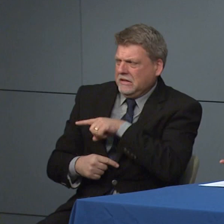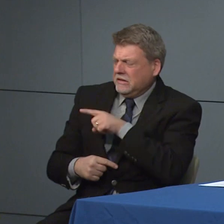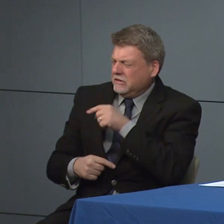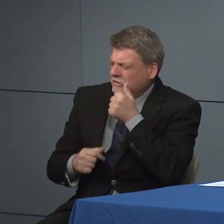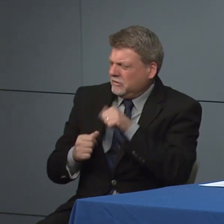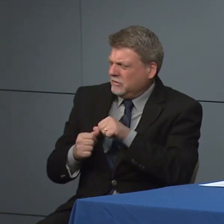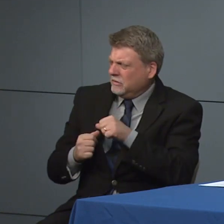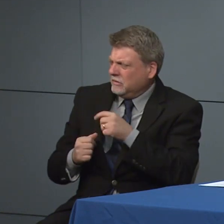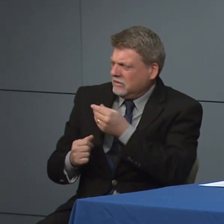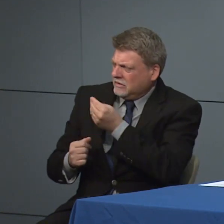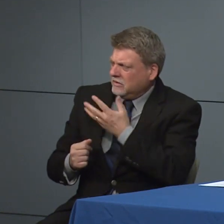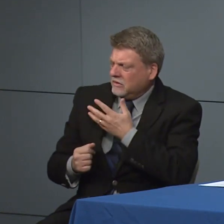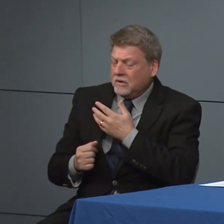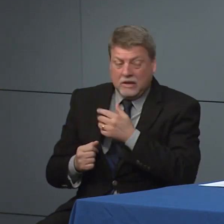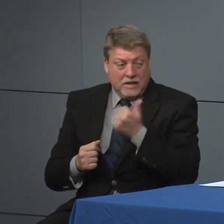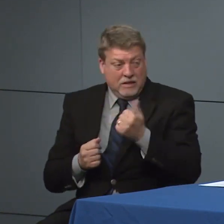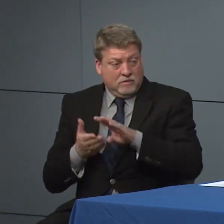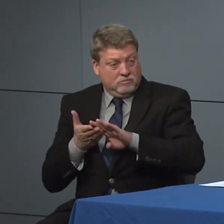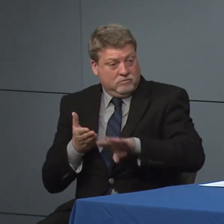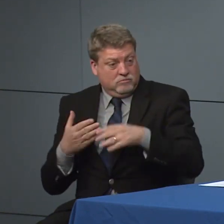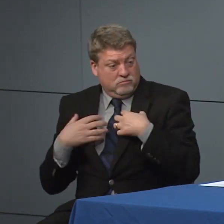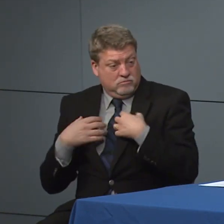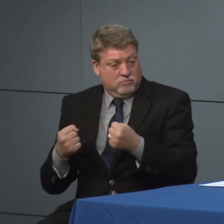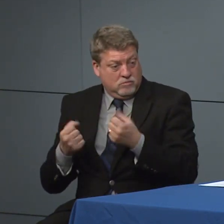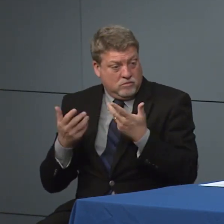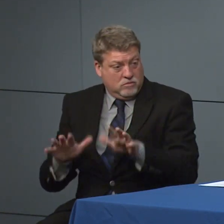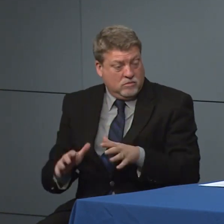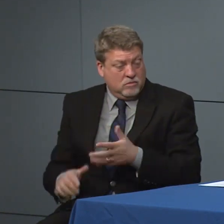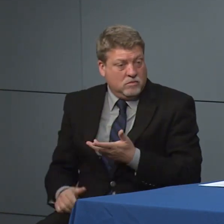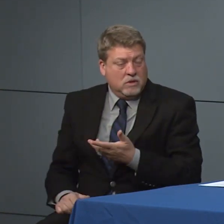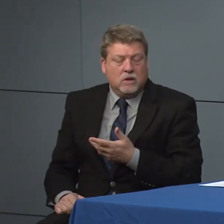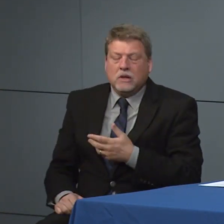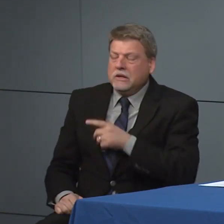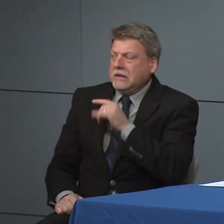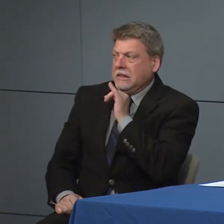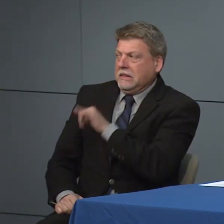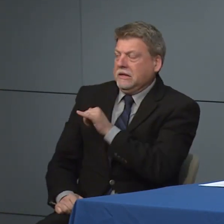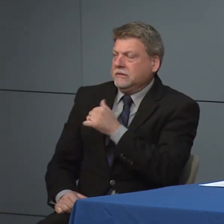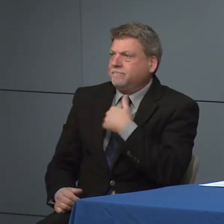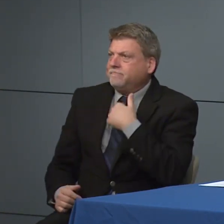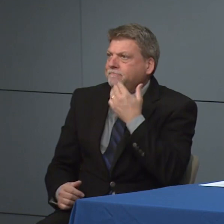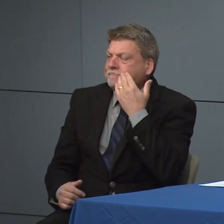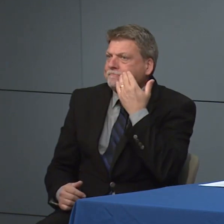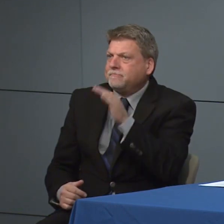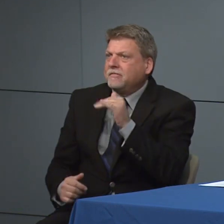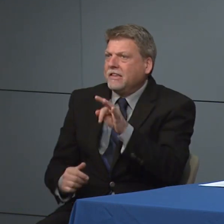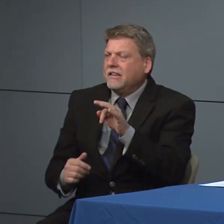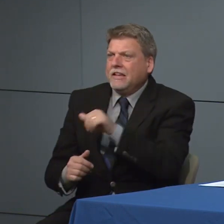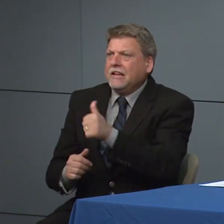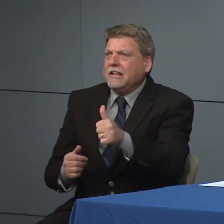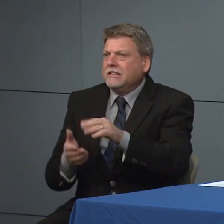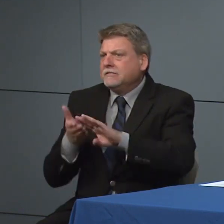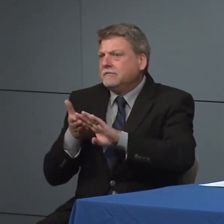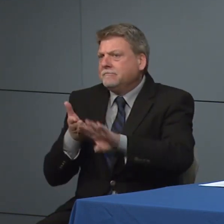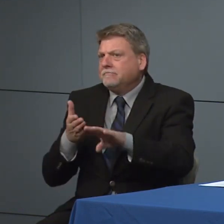many layers 31 been cleared and see one House. I don't know the answer for anybody has been cleared yet and so I don't have